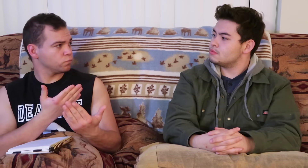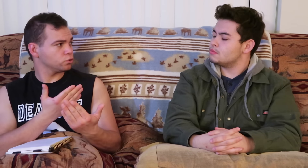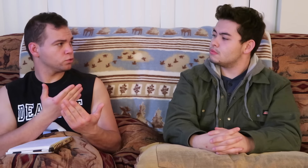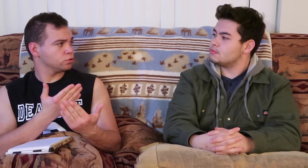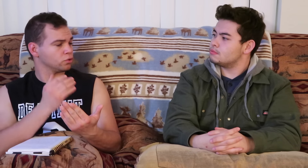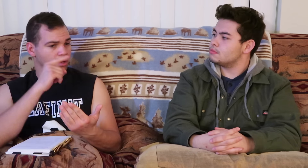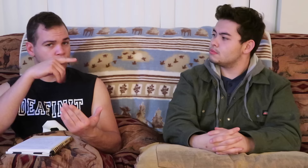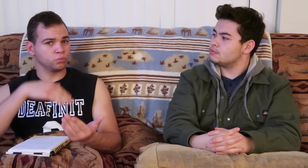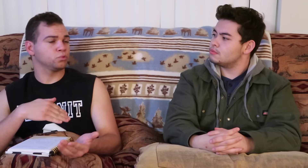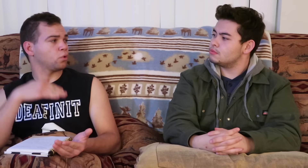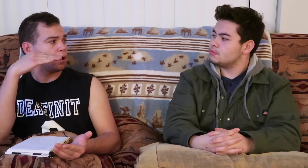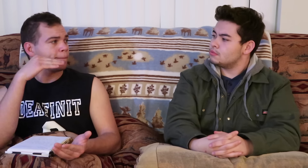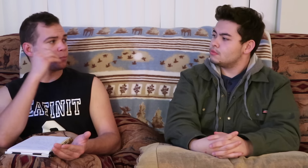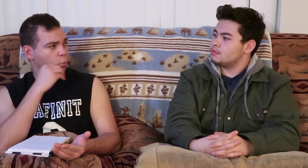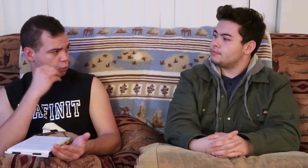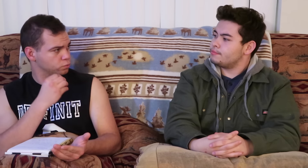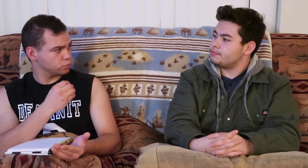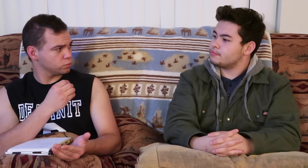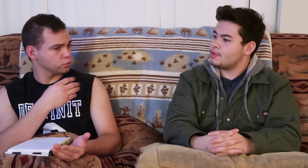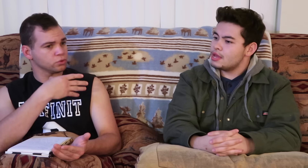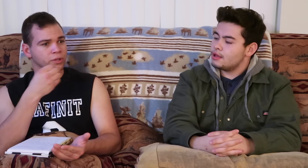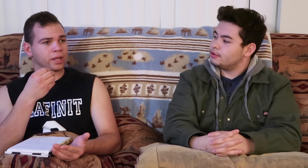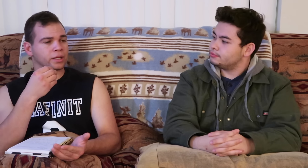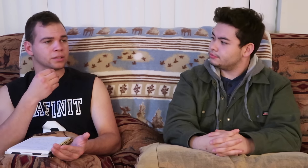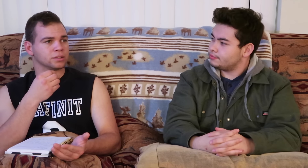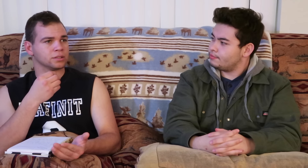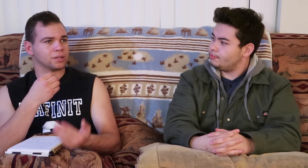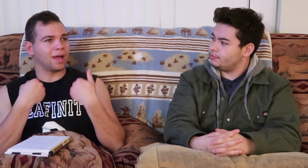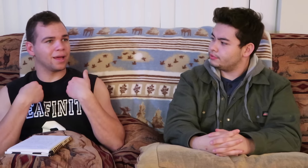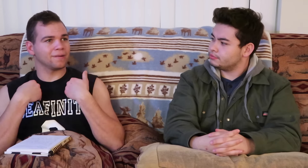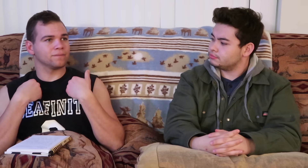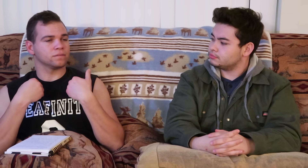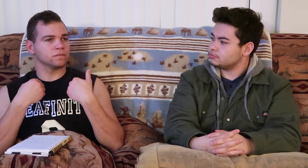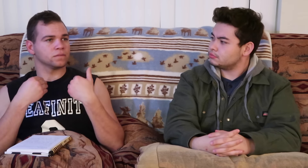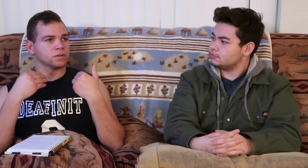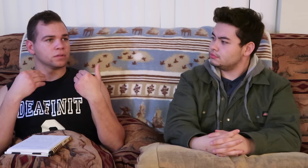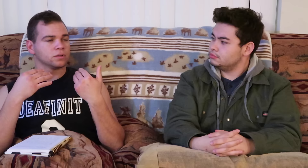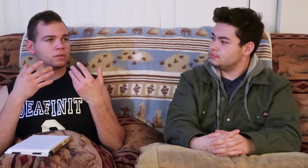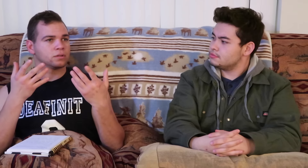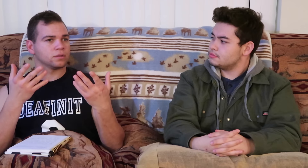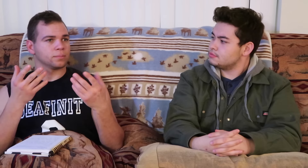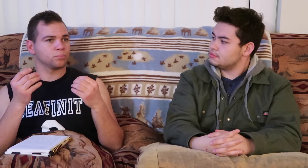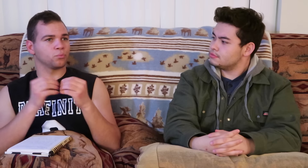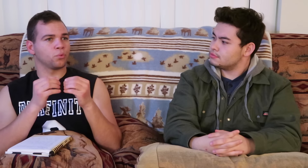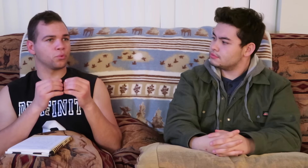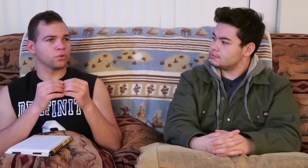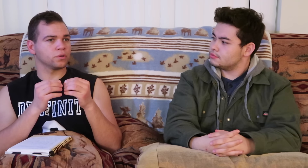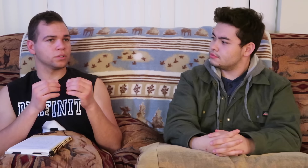thankful, that you grew up orally? and have more